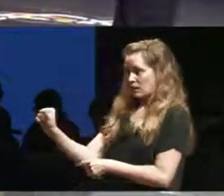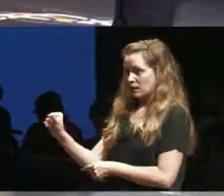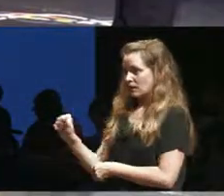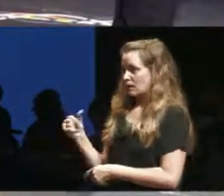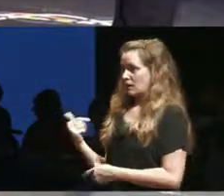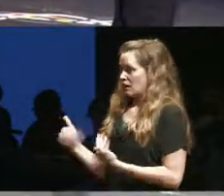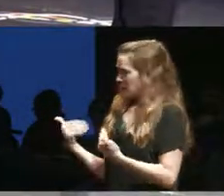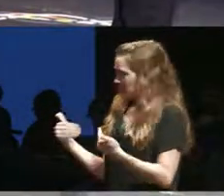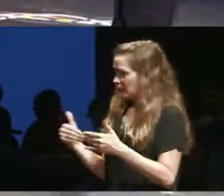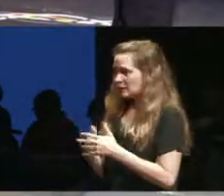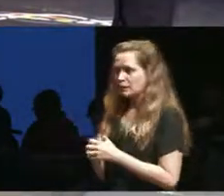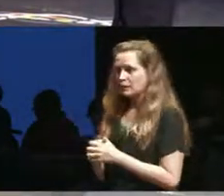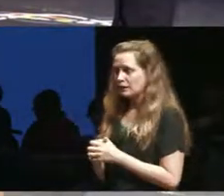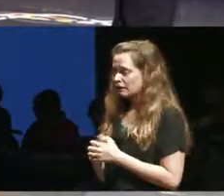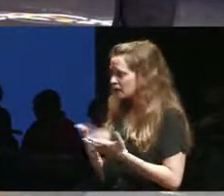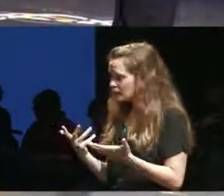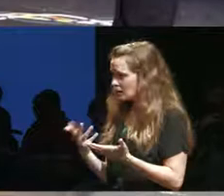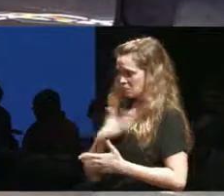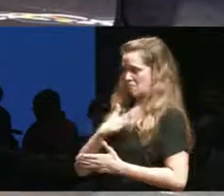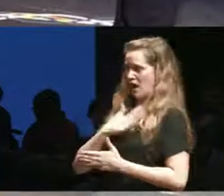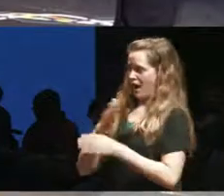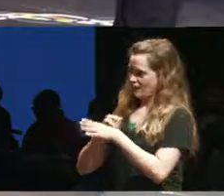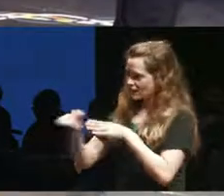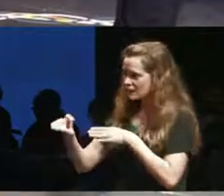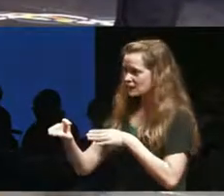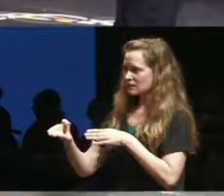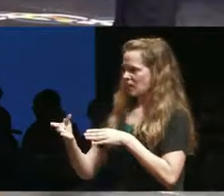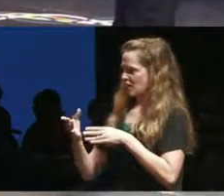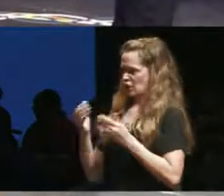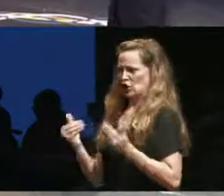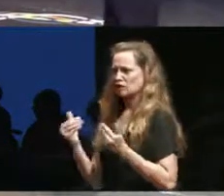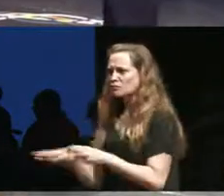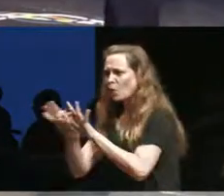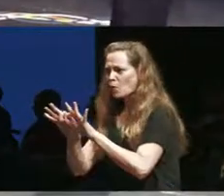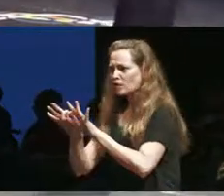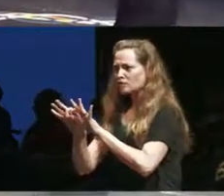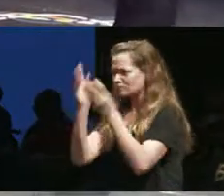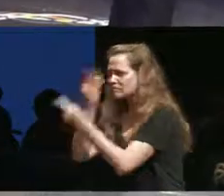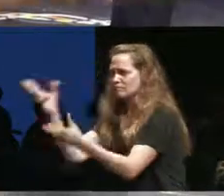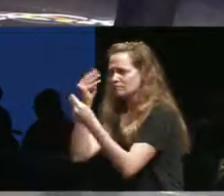know so then in my work feels personally very urgent. And it's impossible to